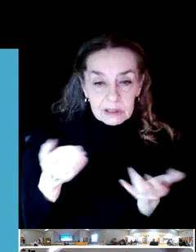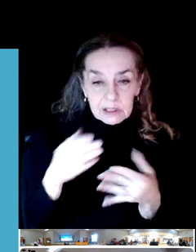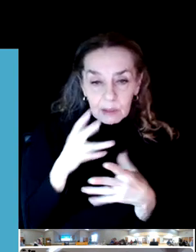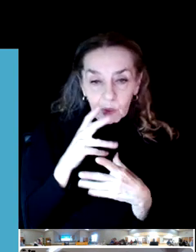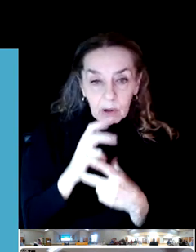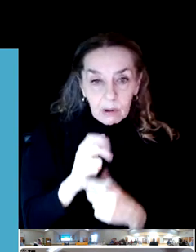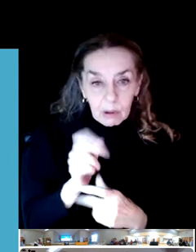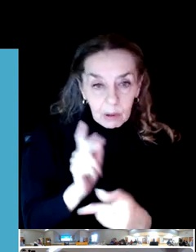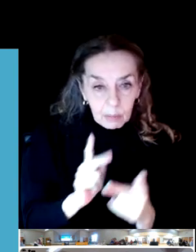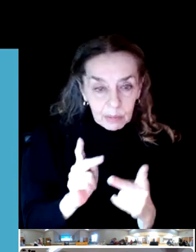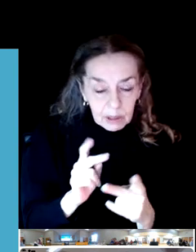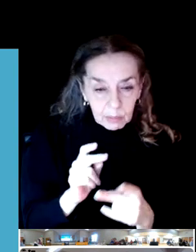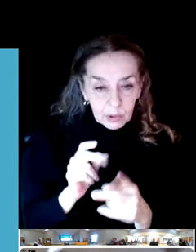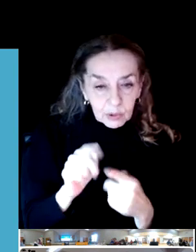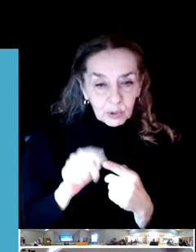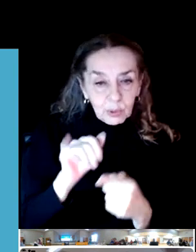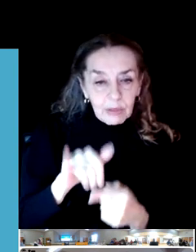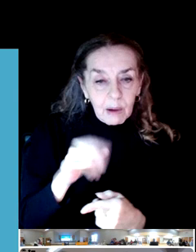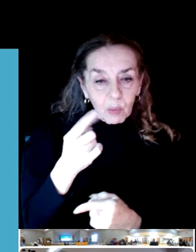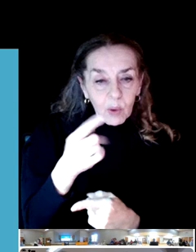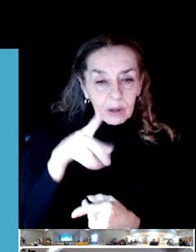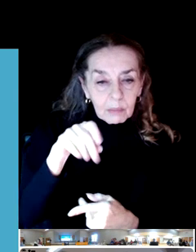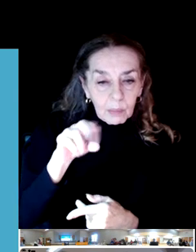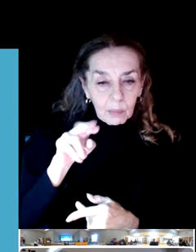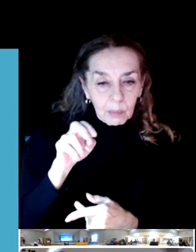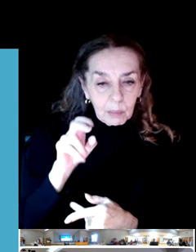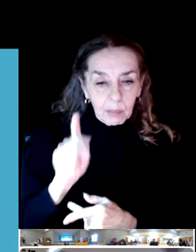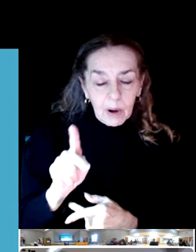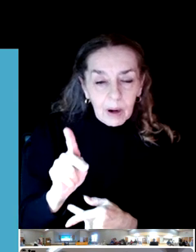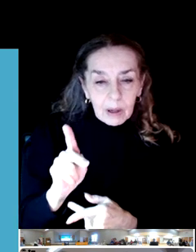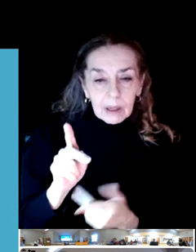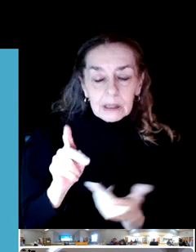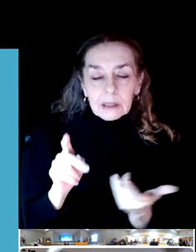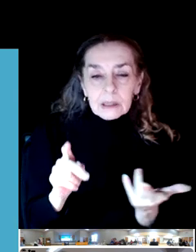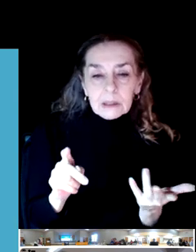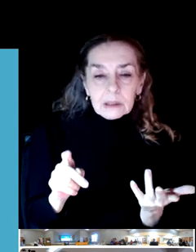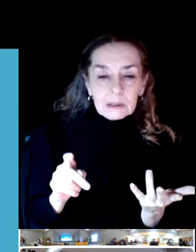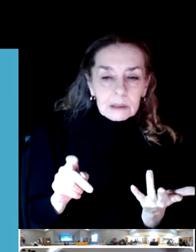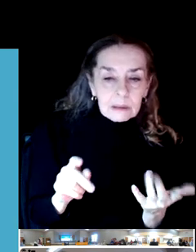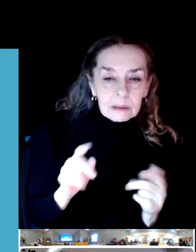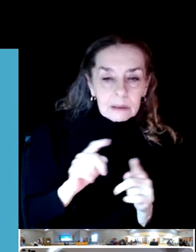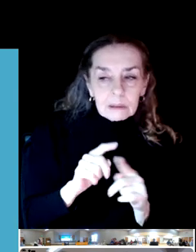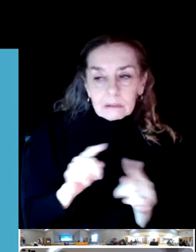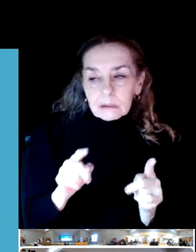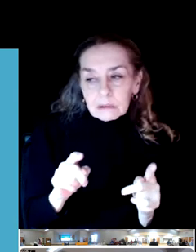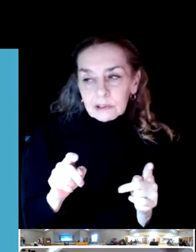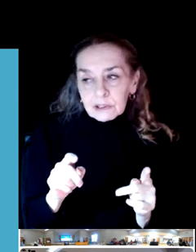difference between having a ball field or a disc golf course in a park and having restrooms and benches.